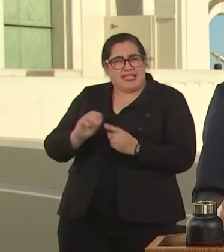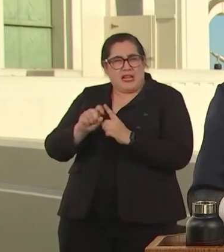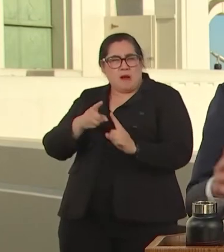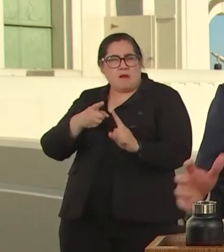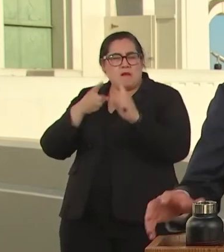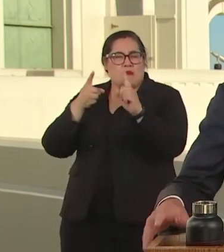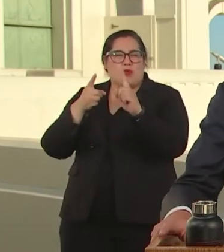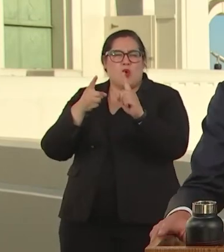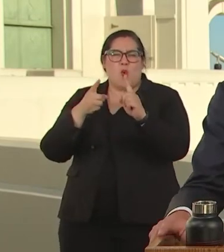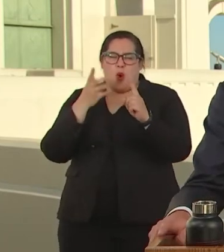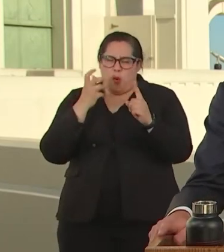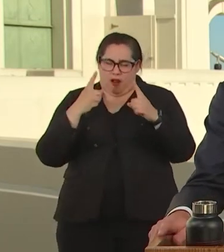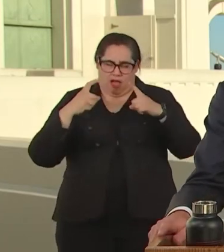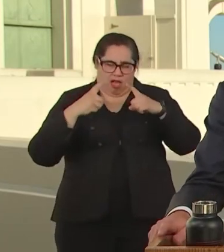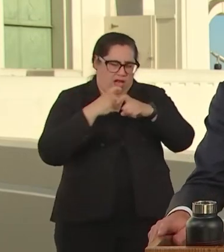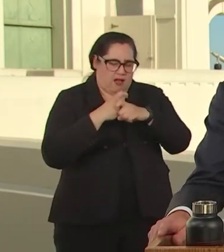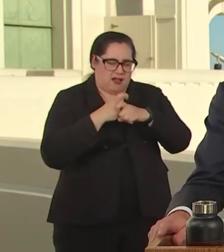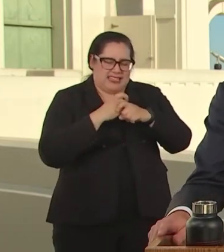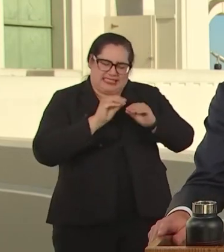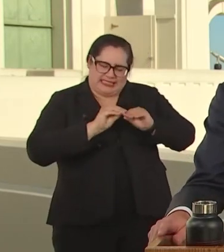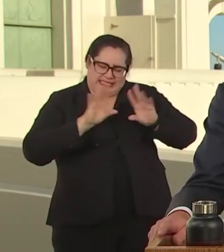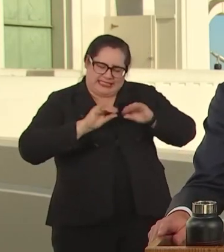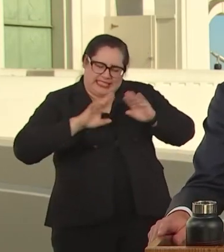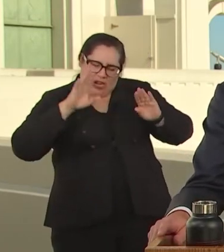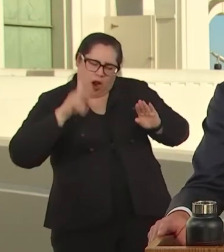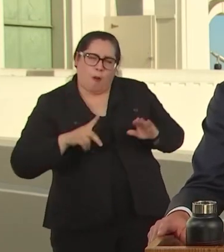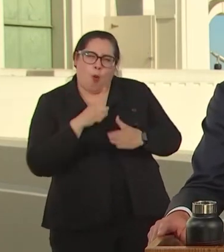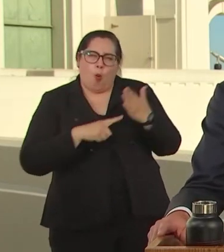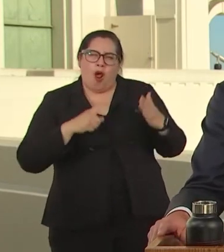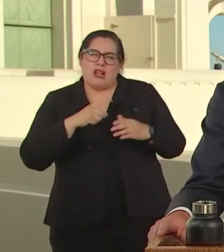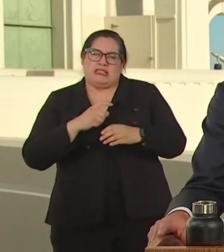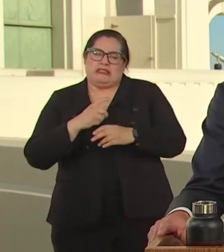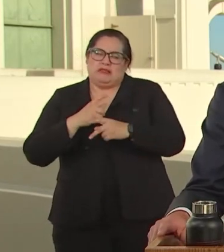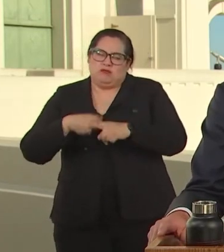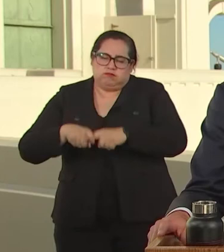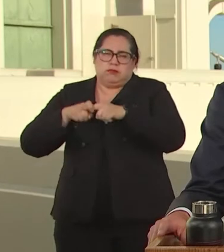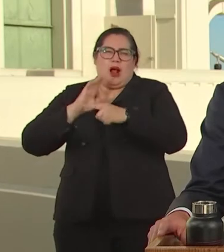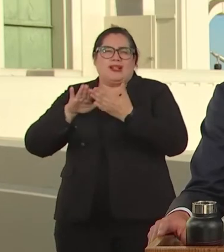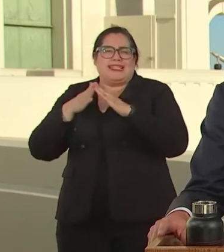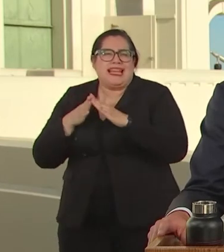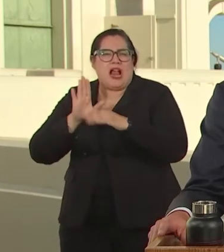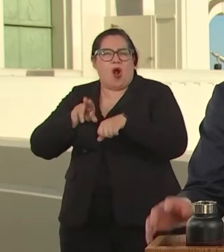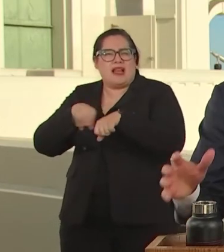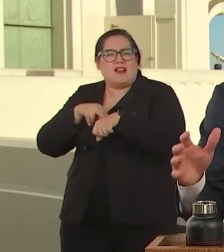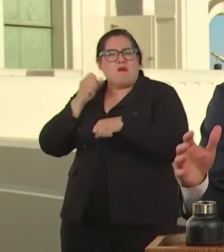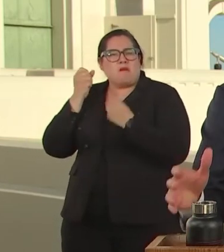MOVEMENT TO UNTANGLE THE INEQUITY THAT HAVE TANGLED OUR CITIES.